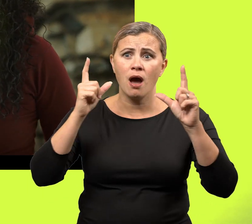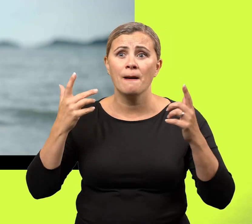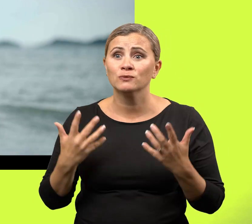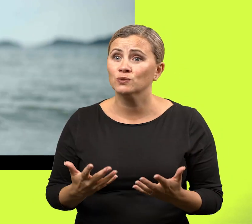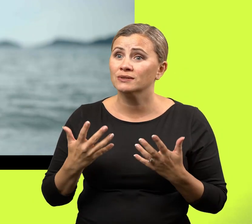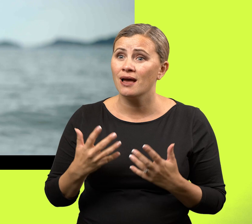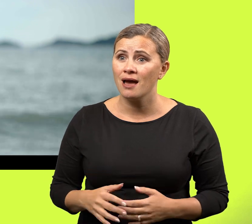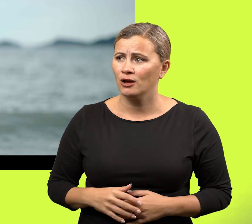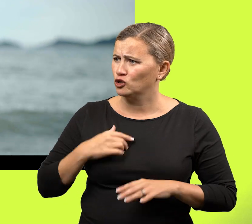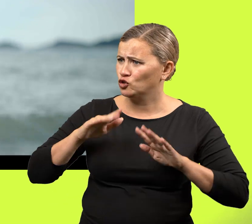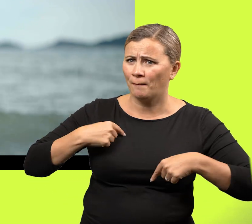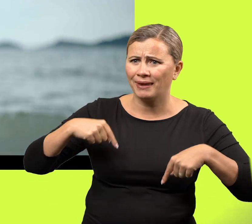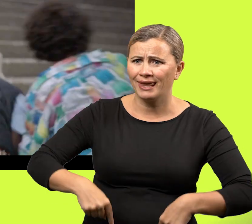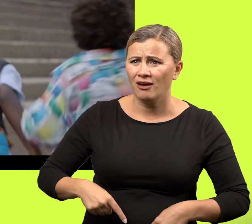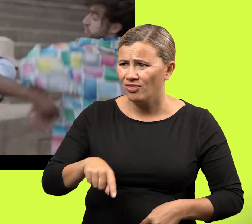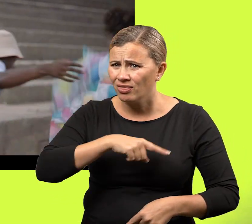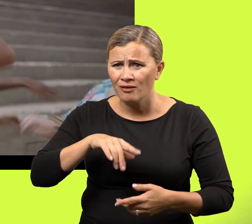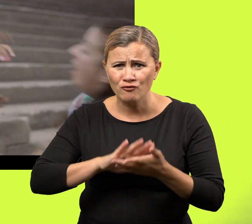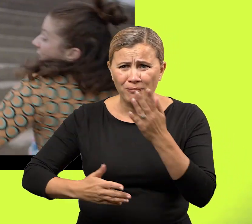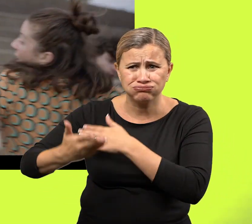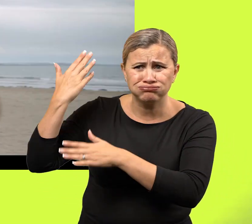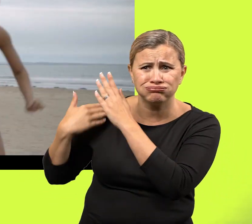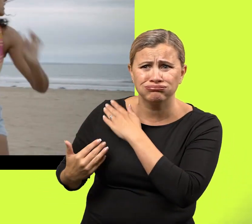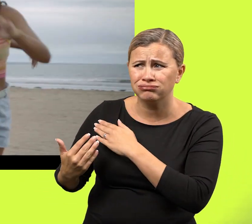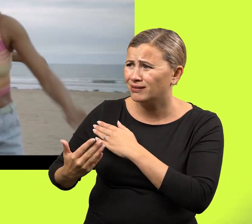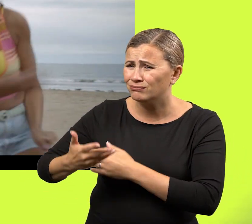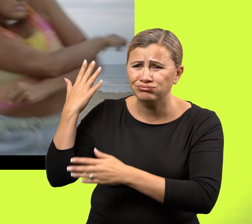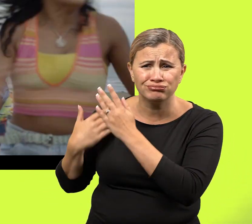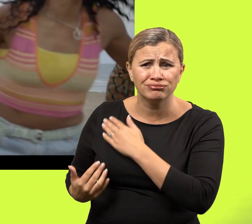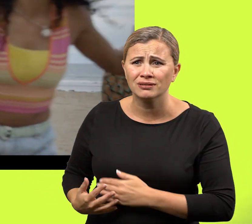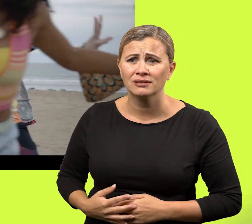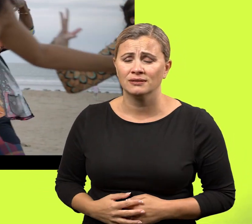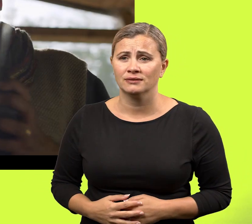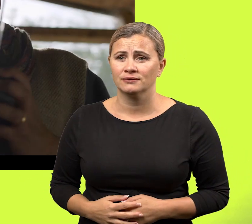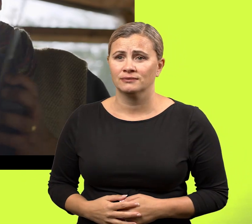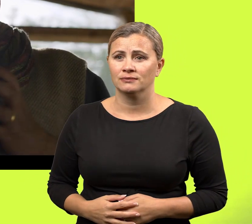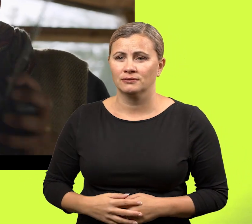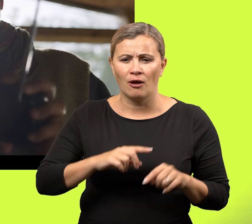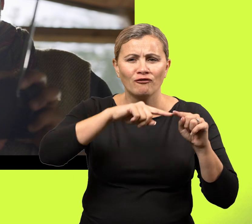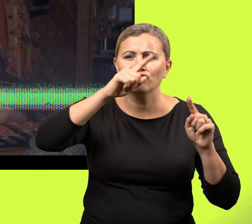I shouldn't be here. This is all from before. A long time ago!